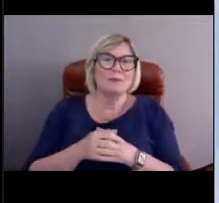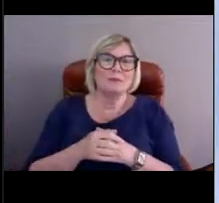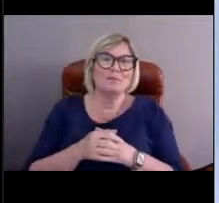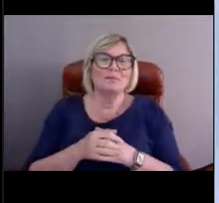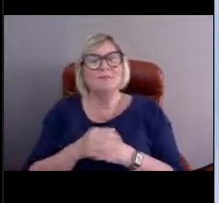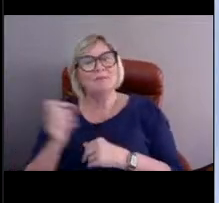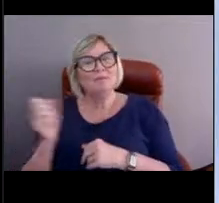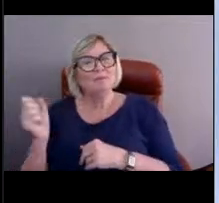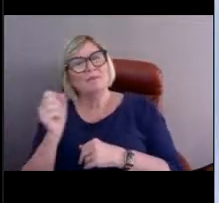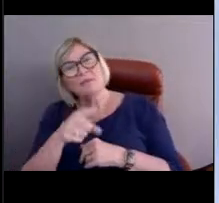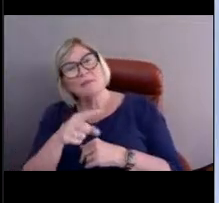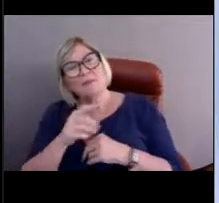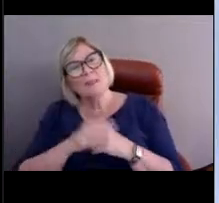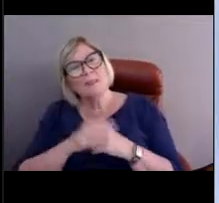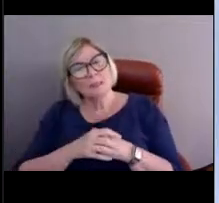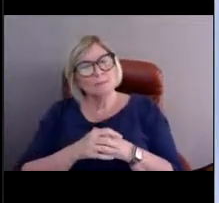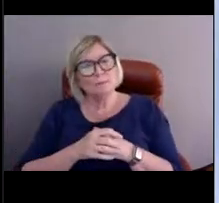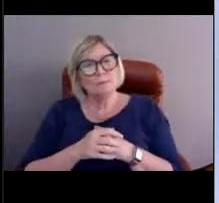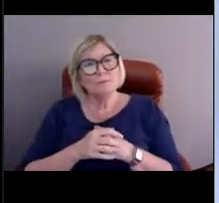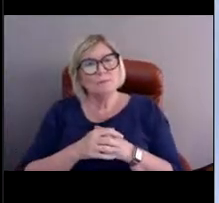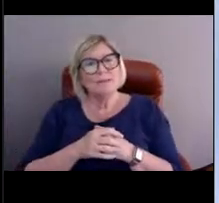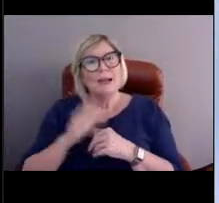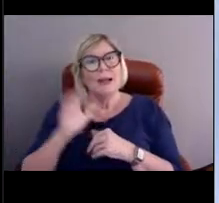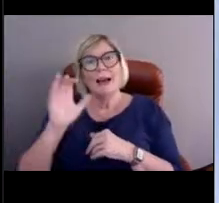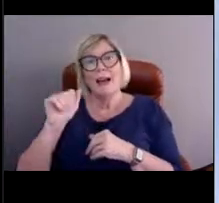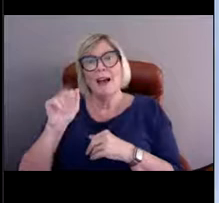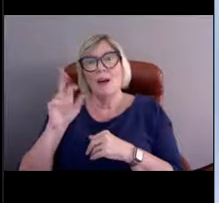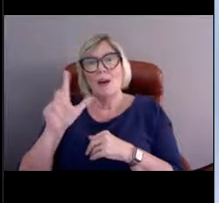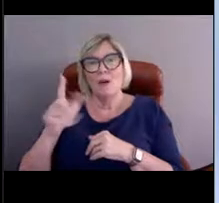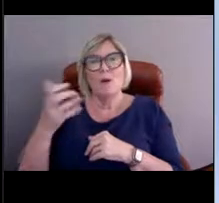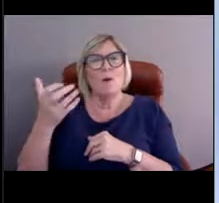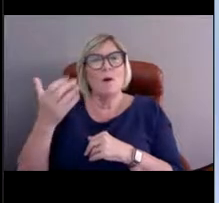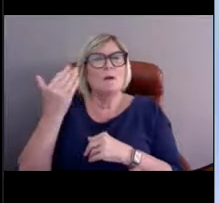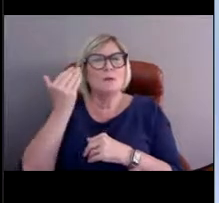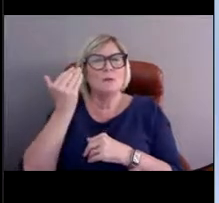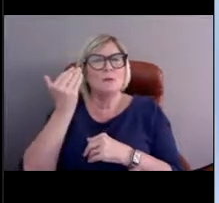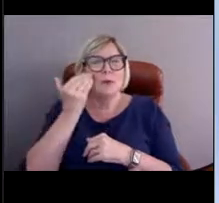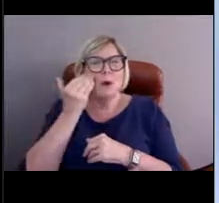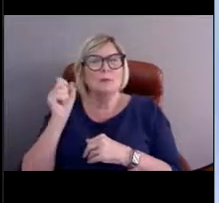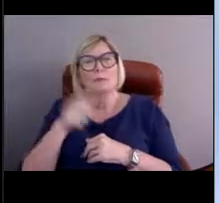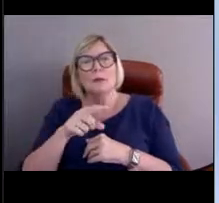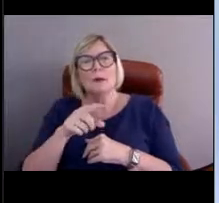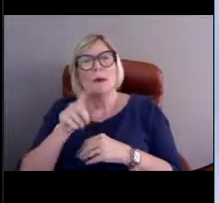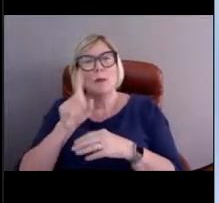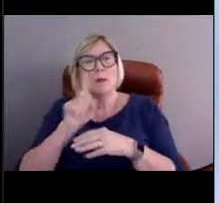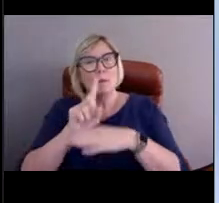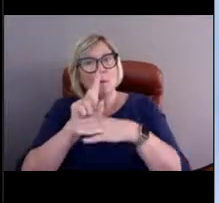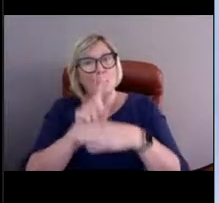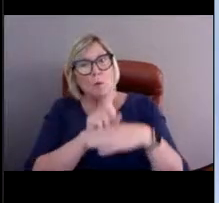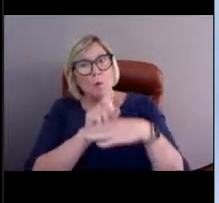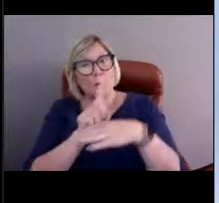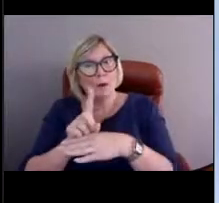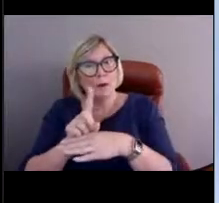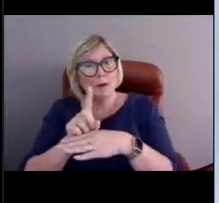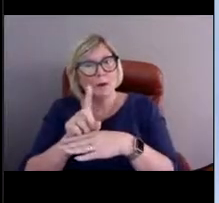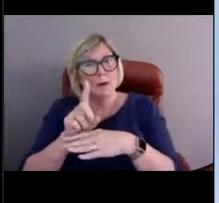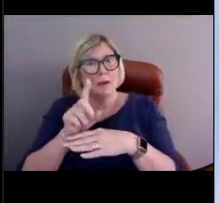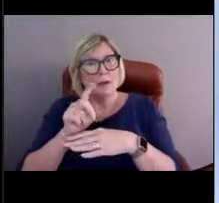And Carol wants to know, "Do the buoys travel from where they're deployed?"